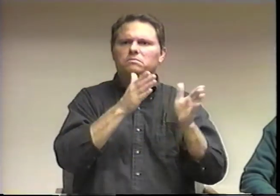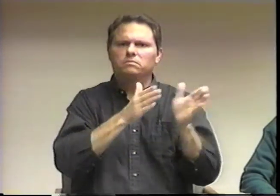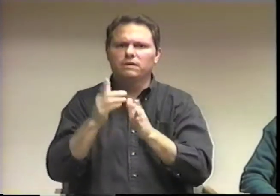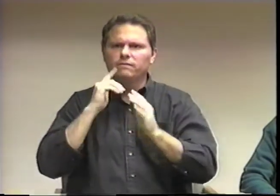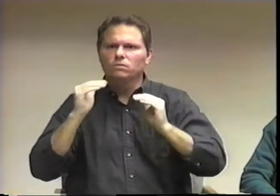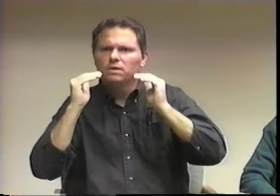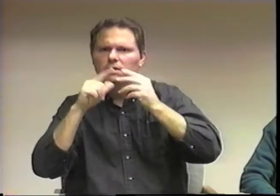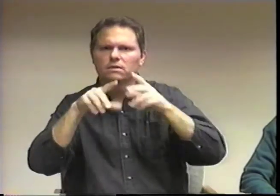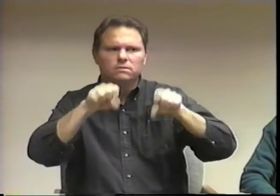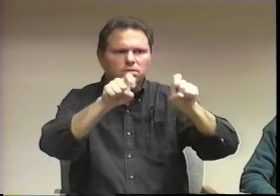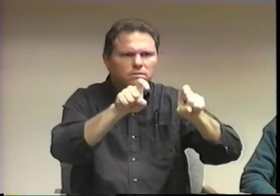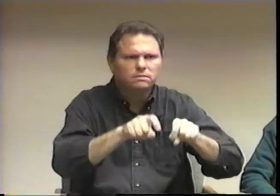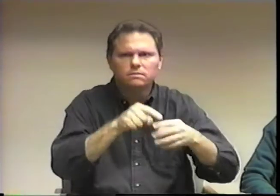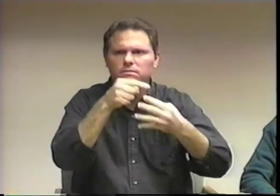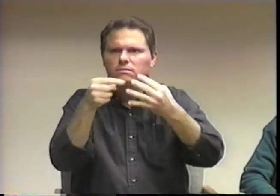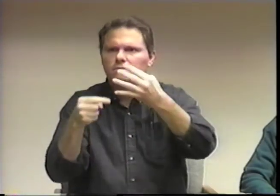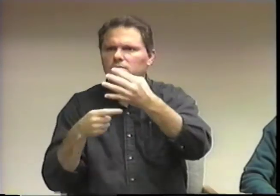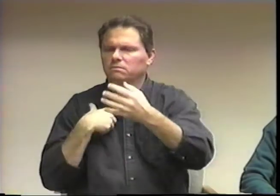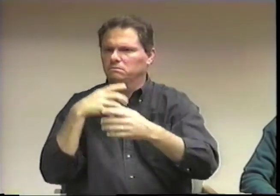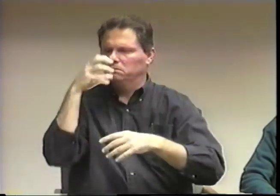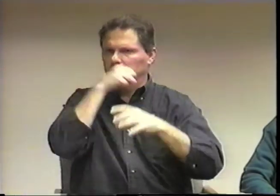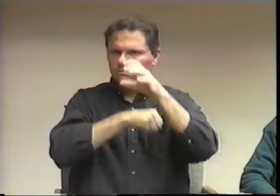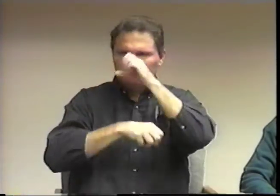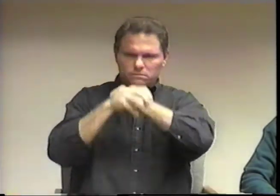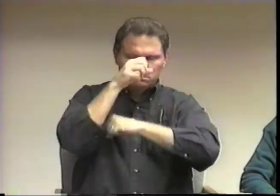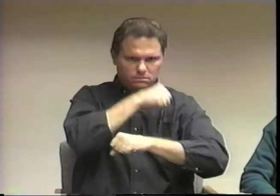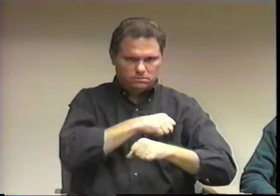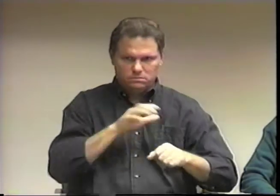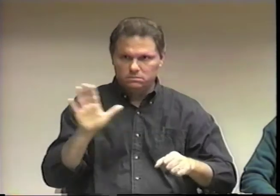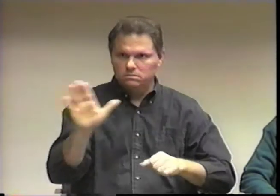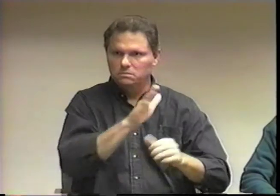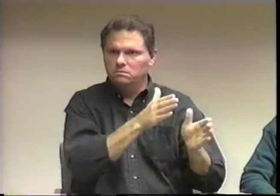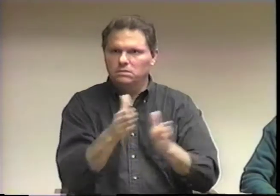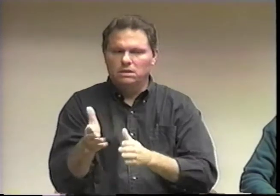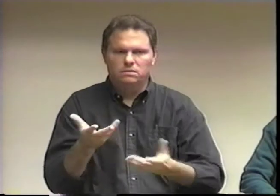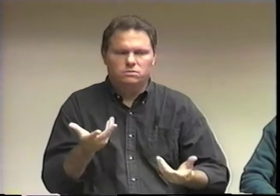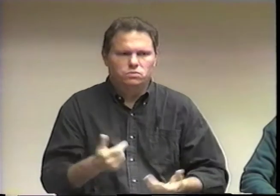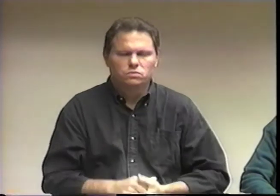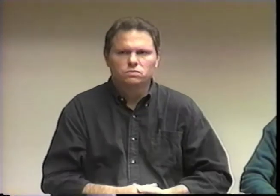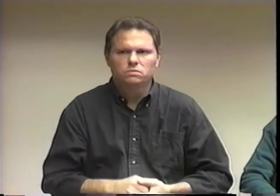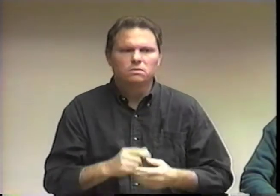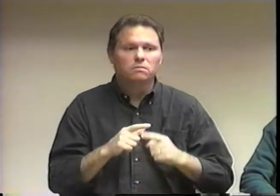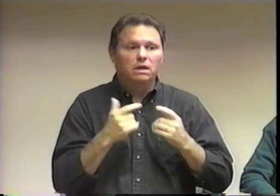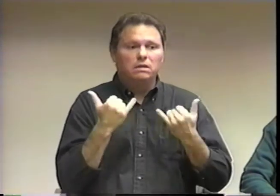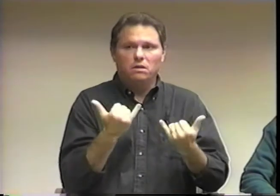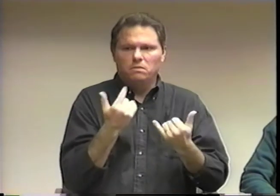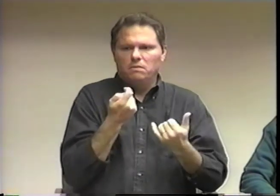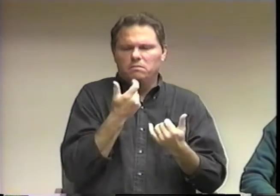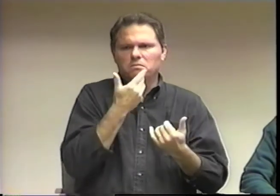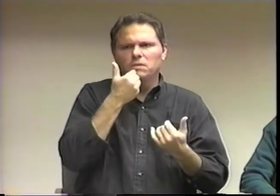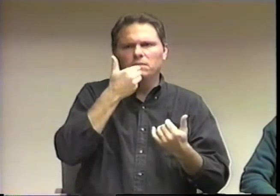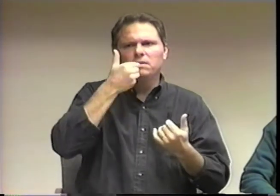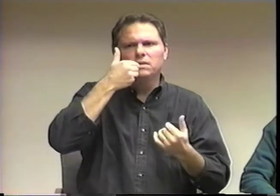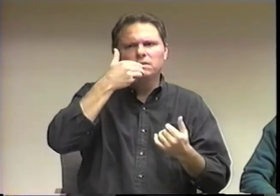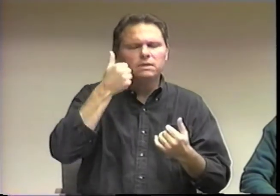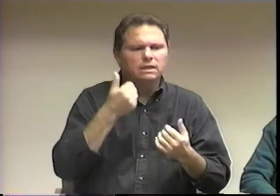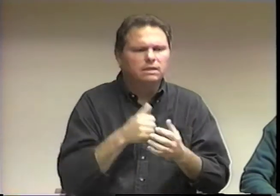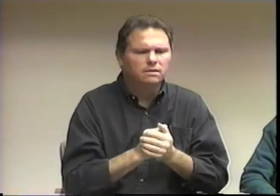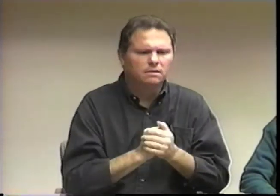I guess I felt I missed too much information and didn't know what they were planning for me.